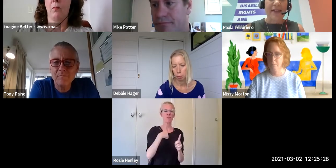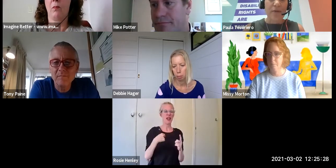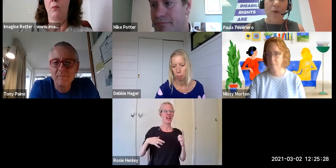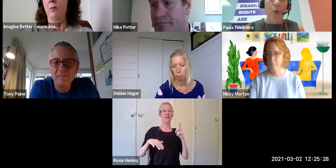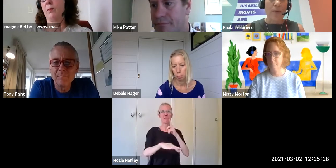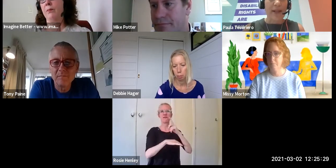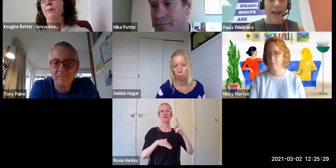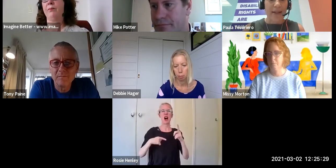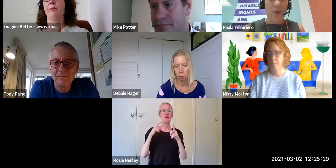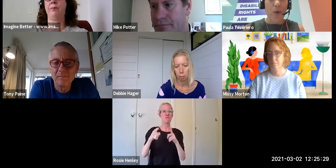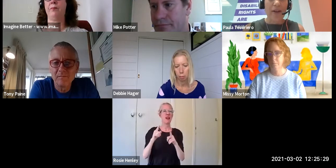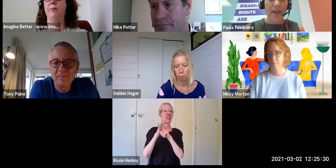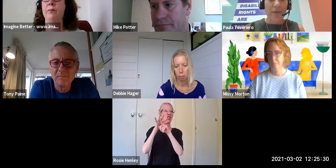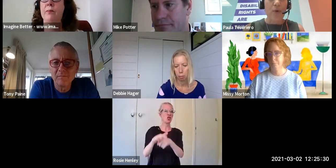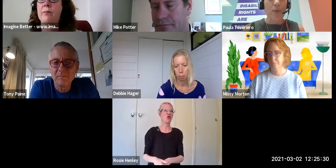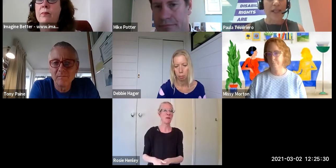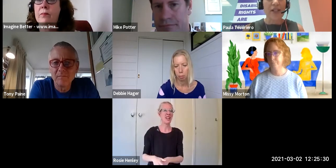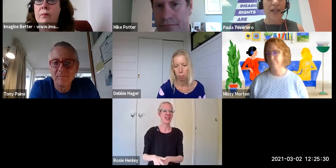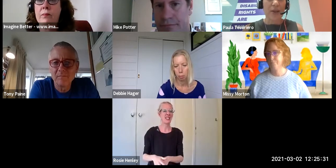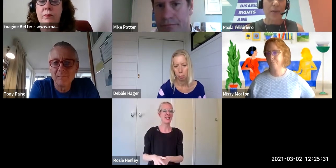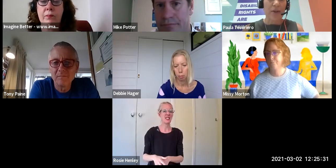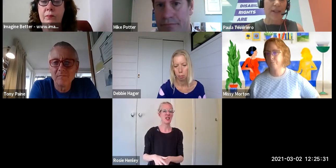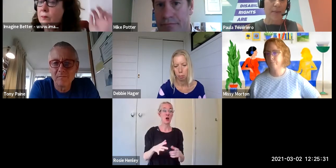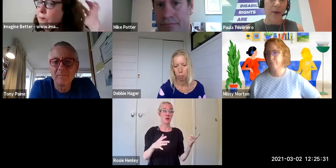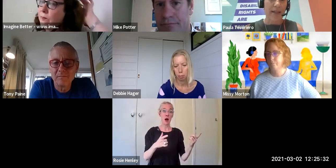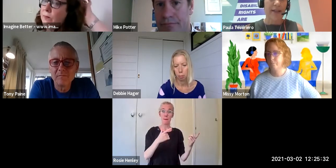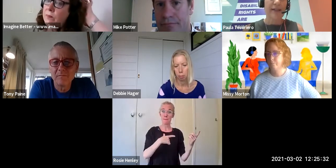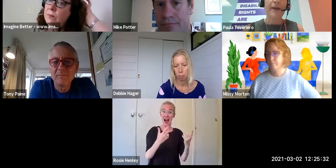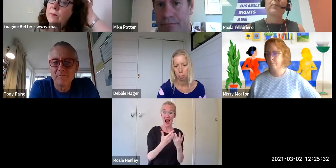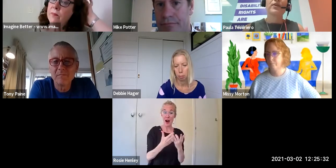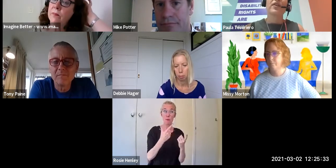as it informs and I underscore 'it informs' legislation policies and practices. So that